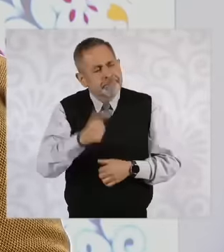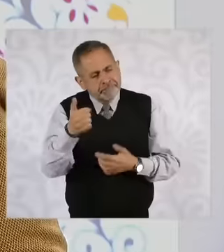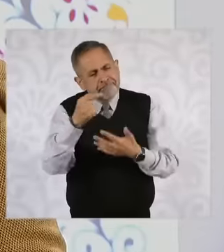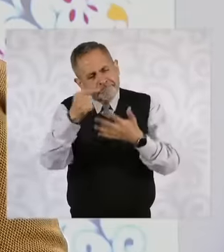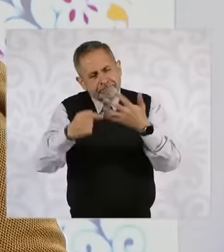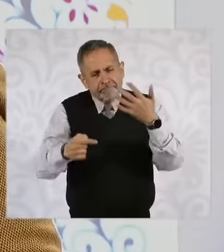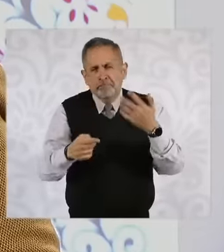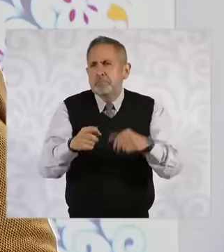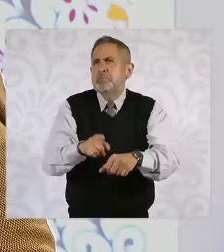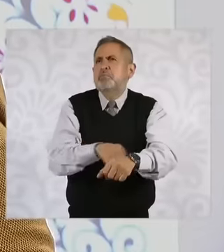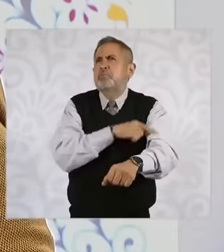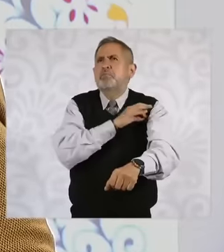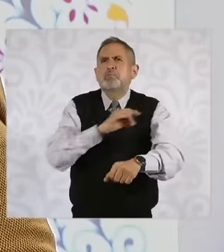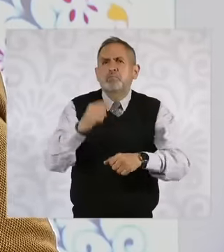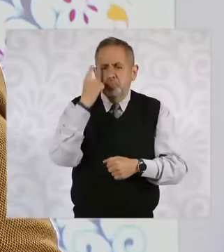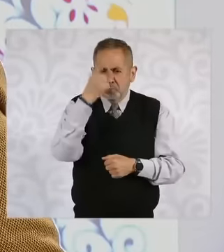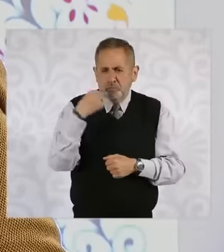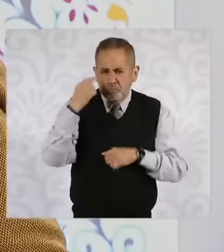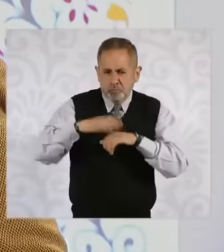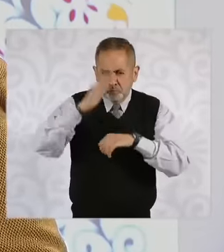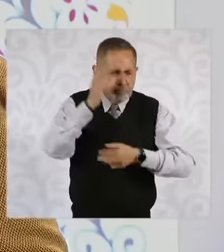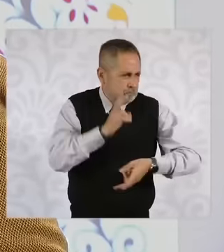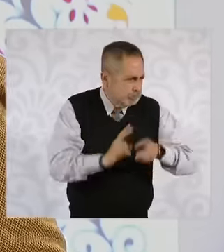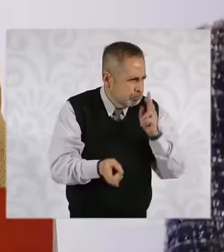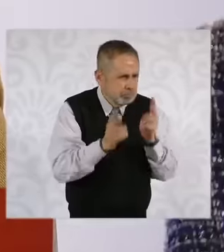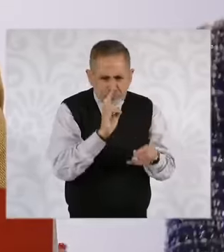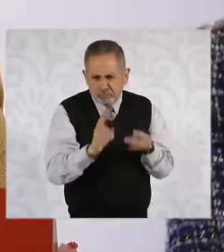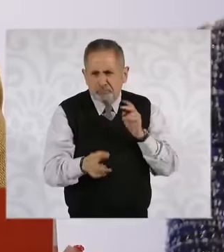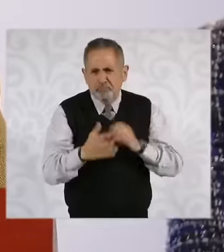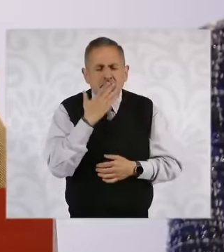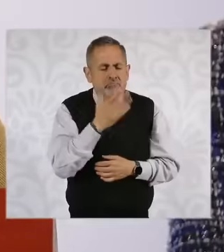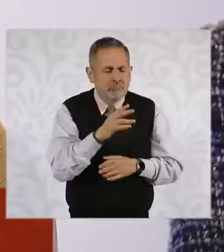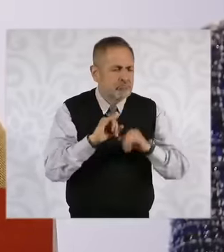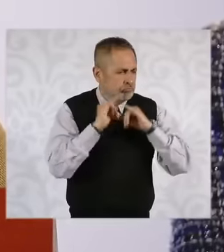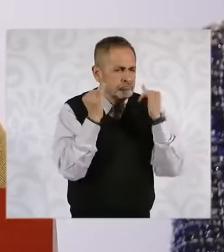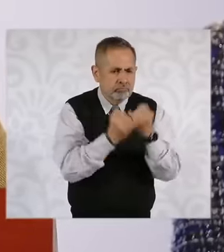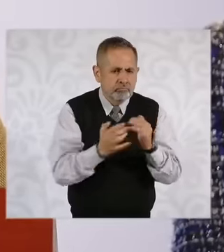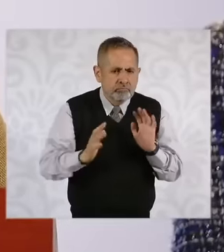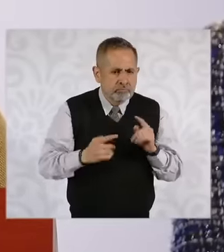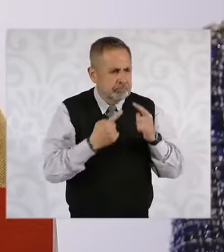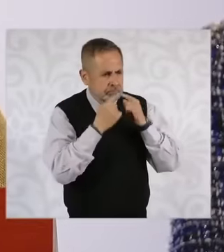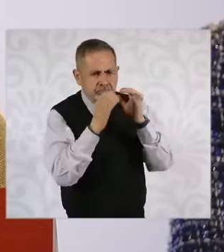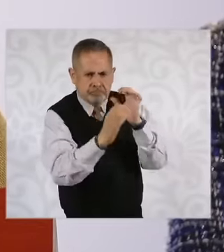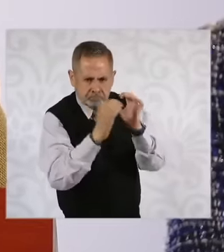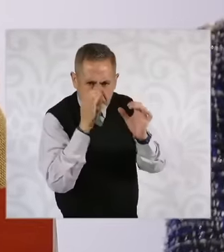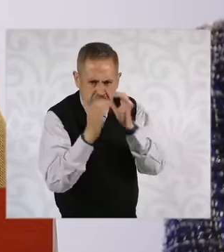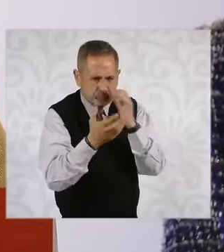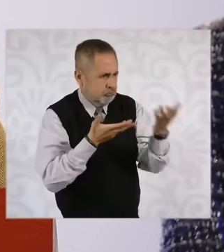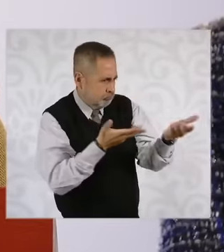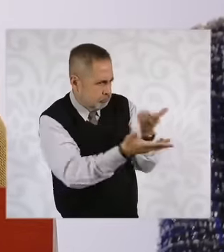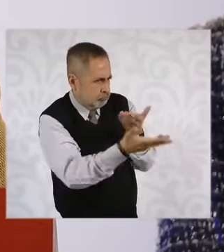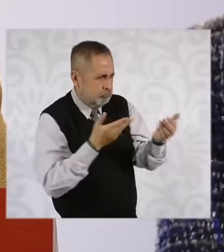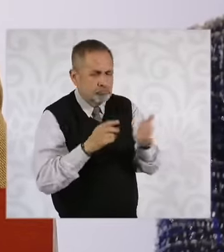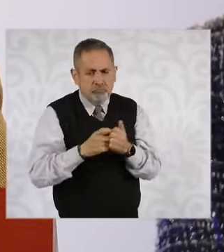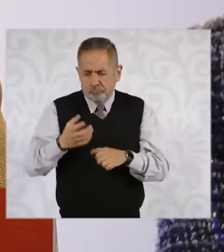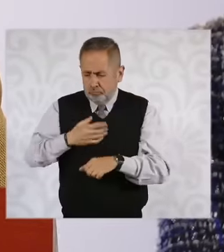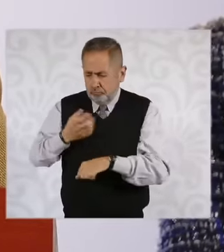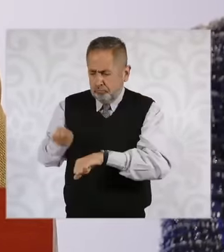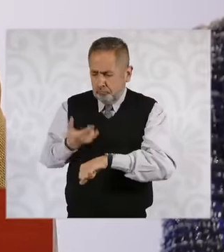that lasted a little more than an hour and this is a dialogue that the Ministry of the Interior carries out